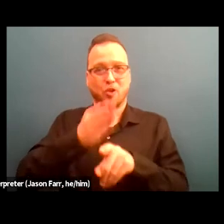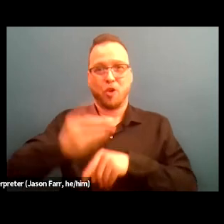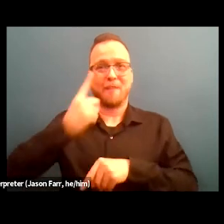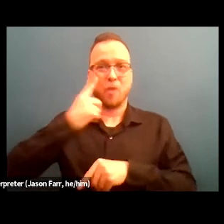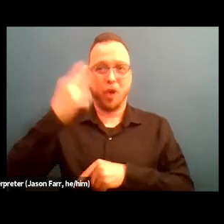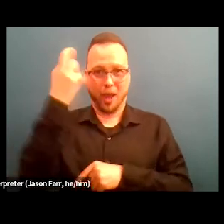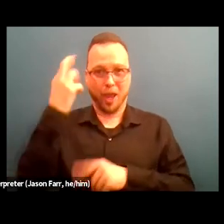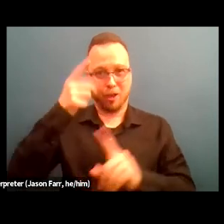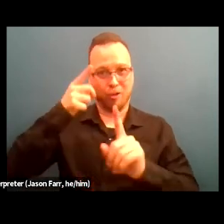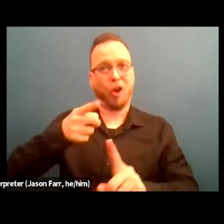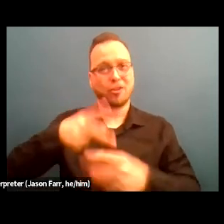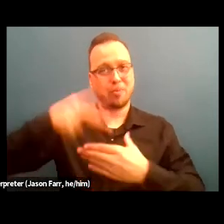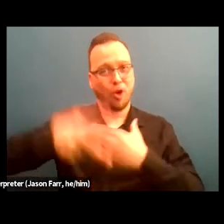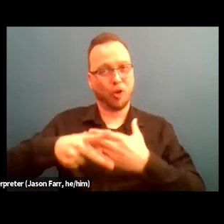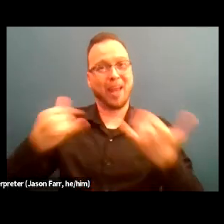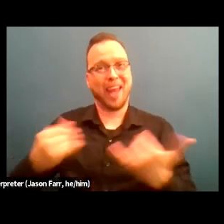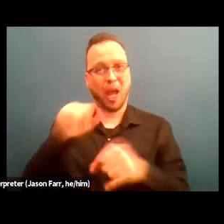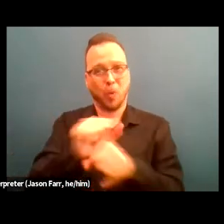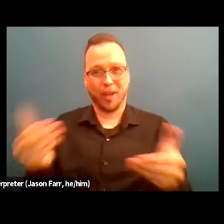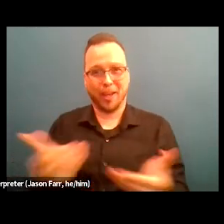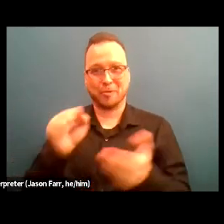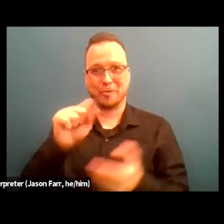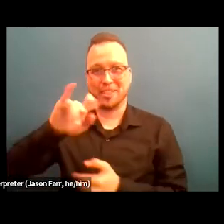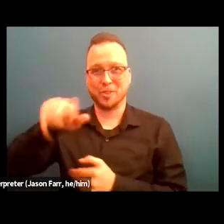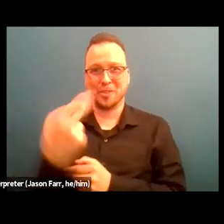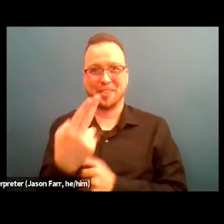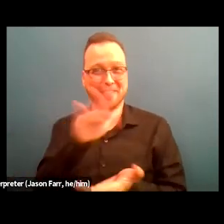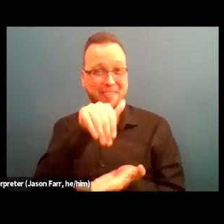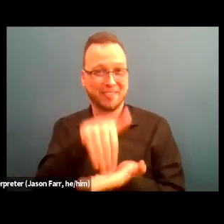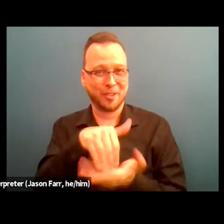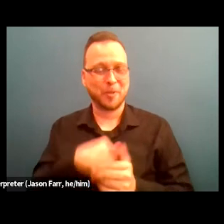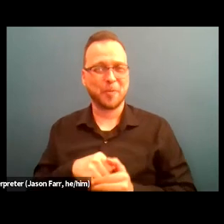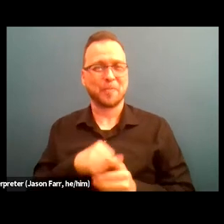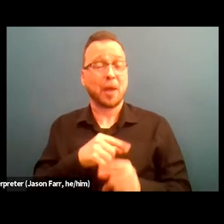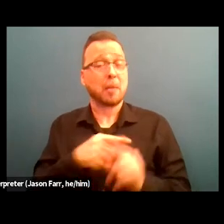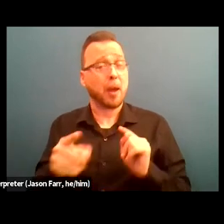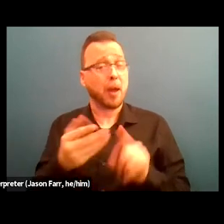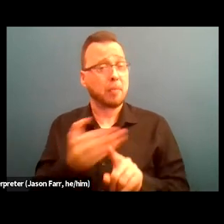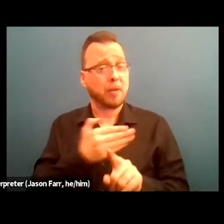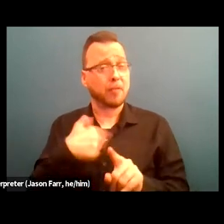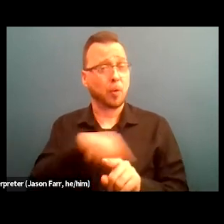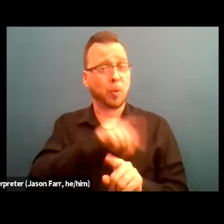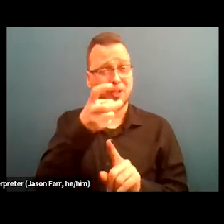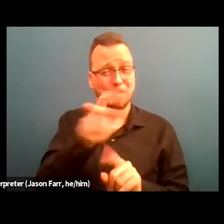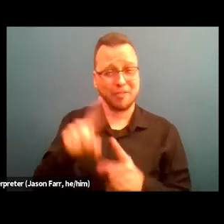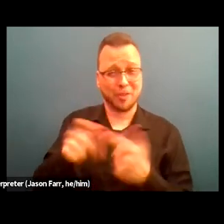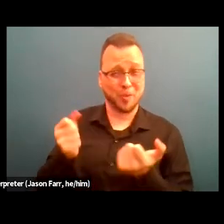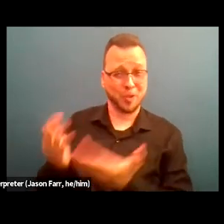and is now an employee here at St. Joseph's Center. But before I go into, we toss it over to Chelsea,